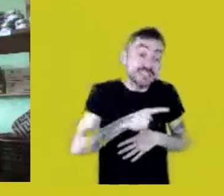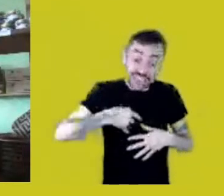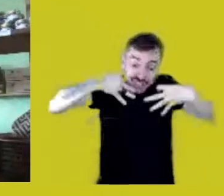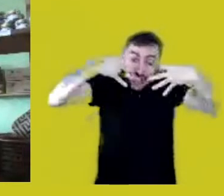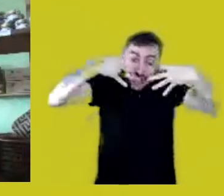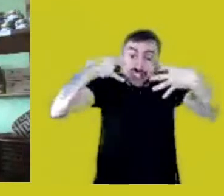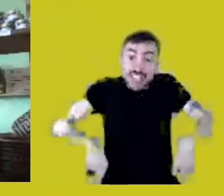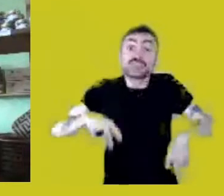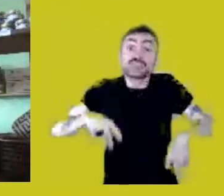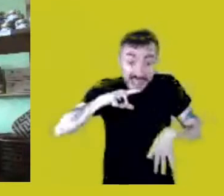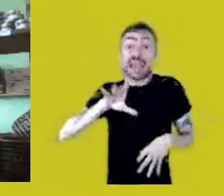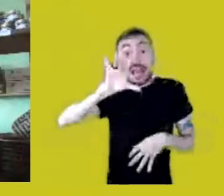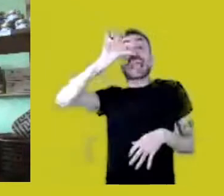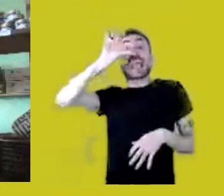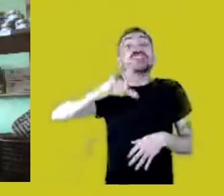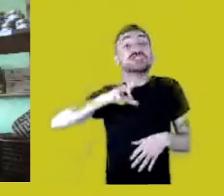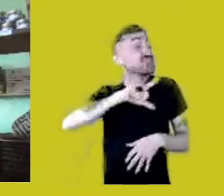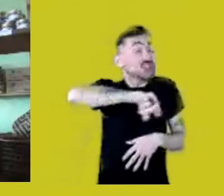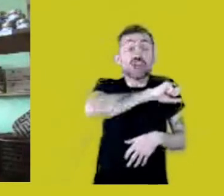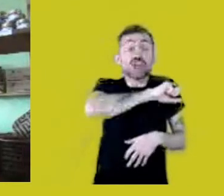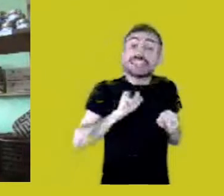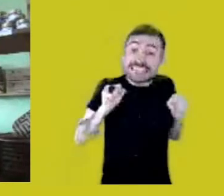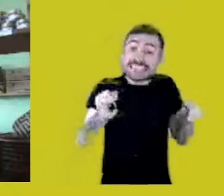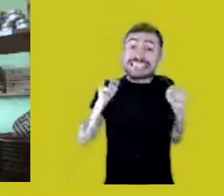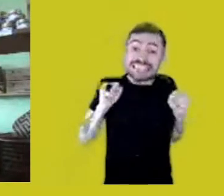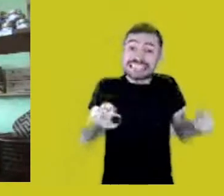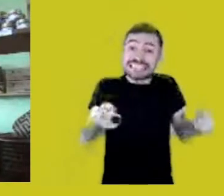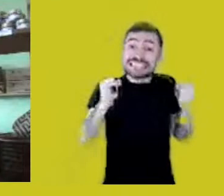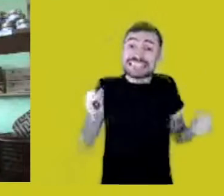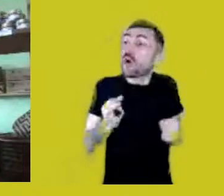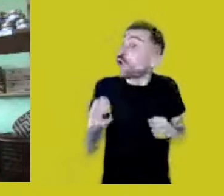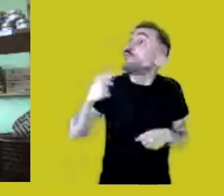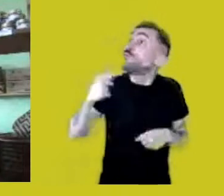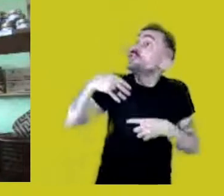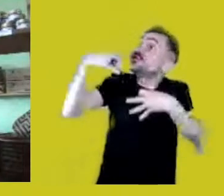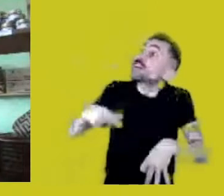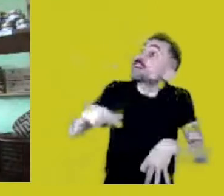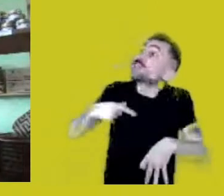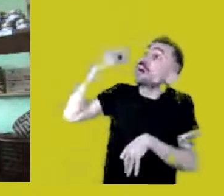We’re struggling to prevent the rights we have from being taken away.